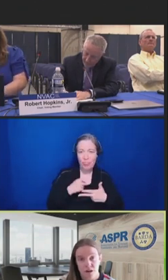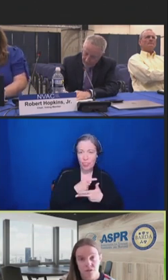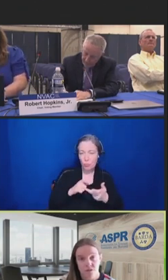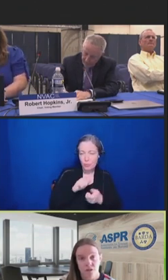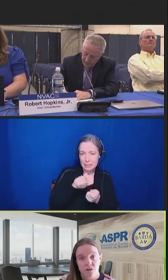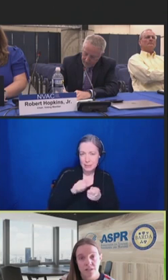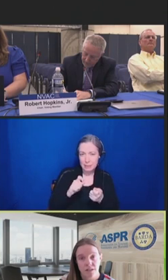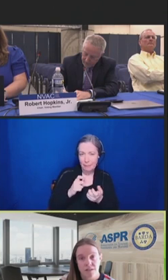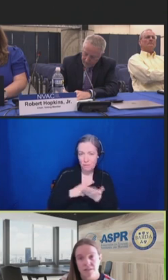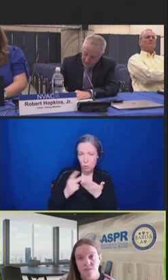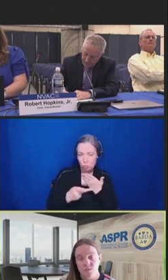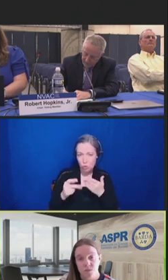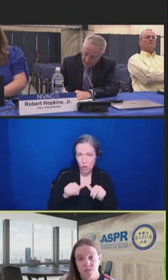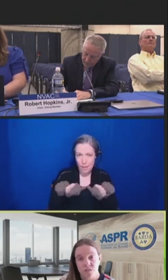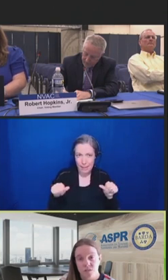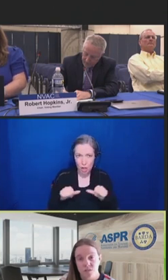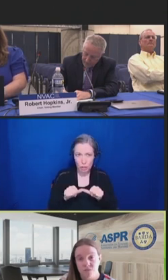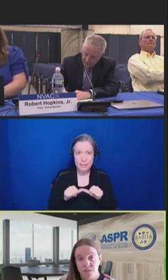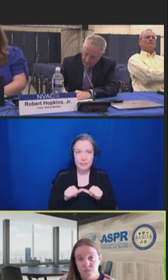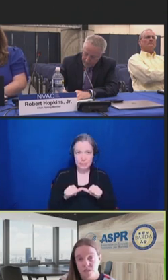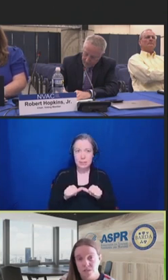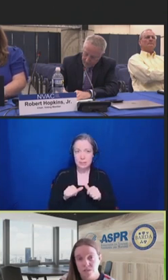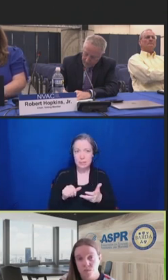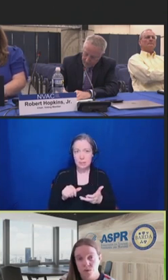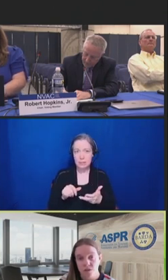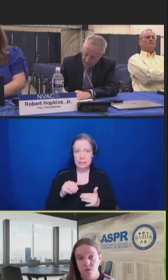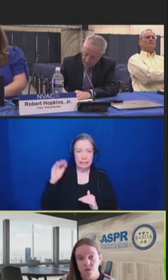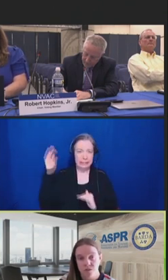trials and generate data that supports additional investments and support commercialization.